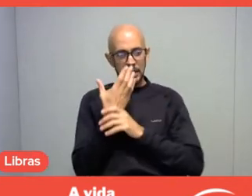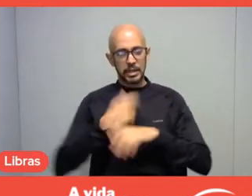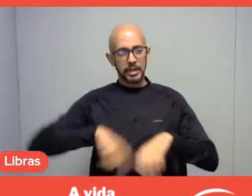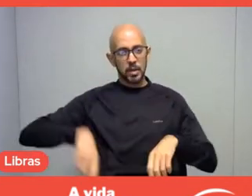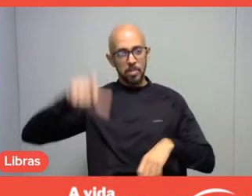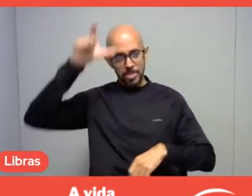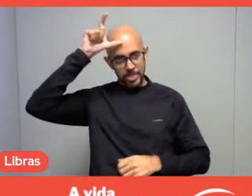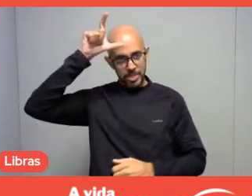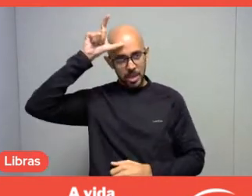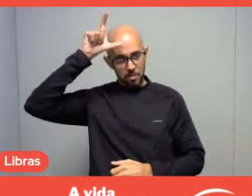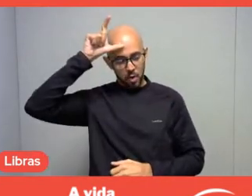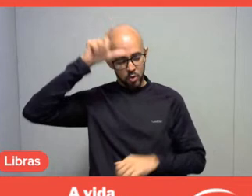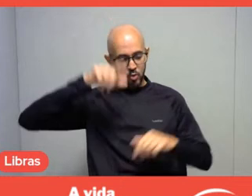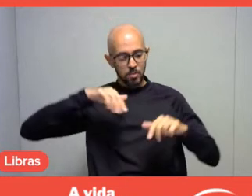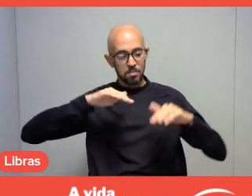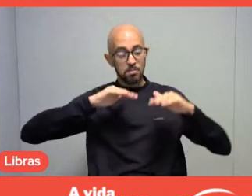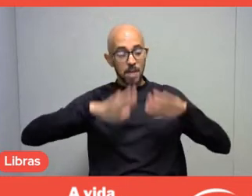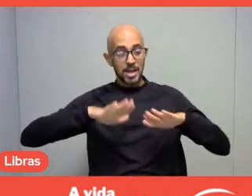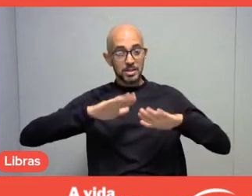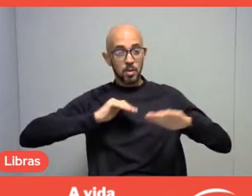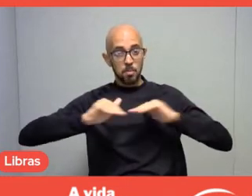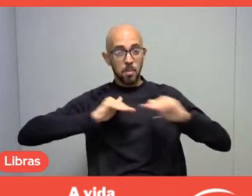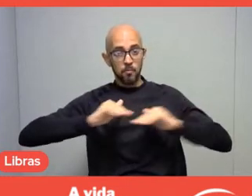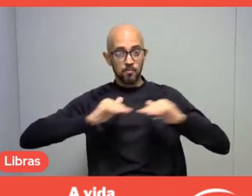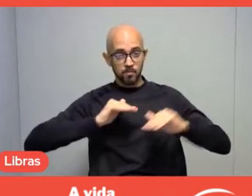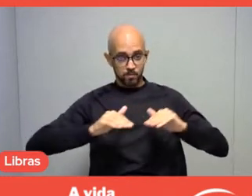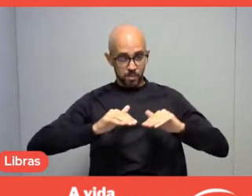the Landless Rural Workers Movement.